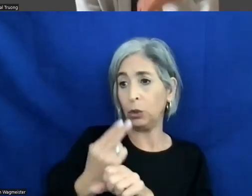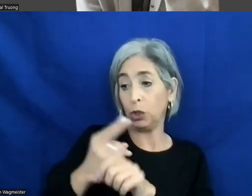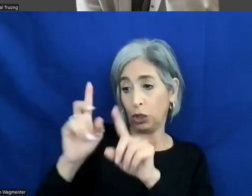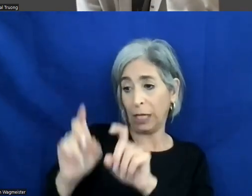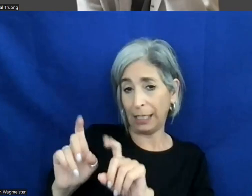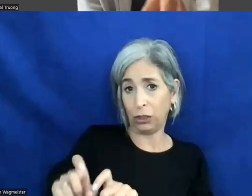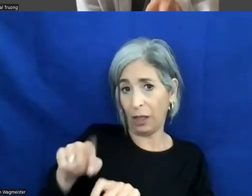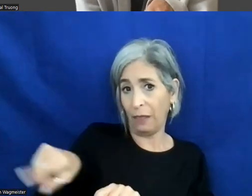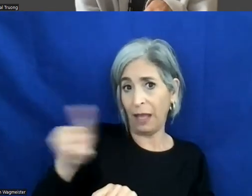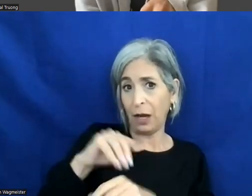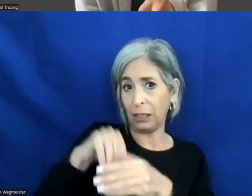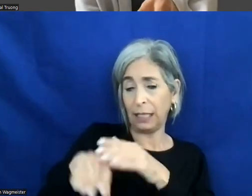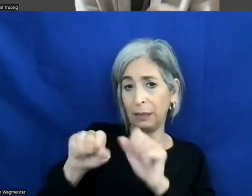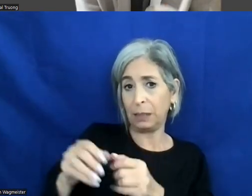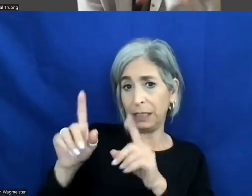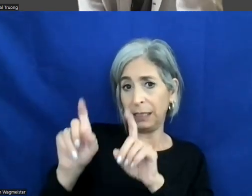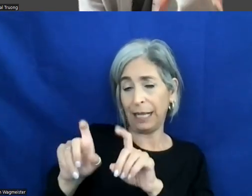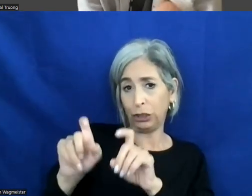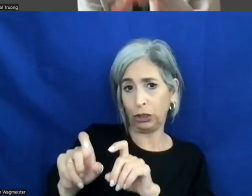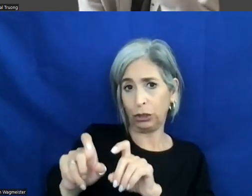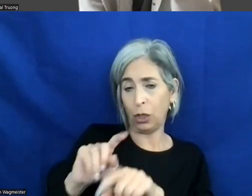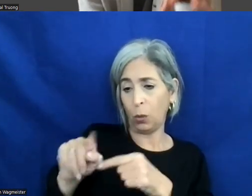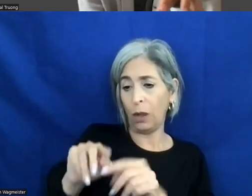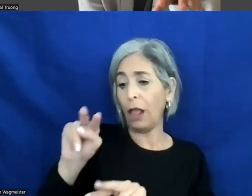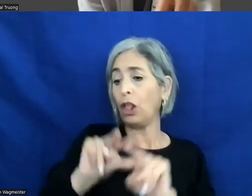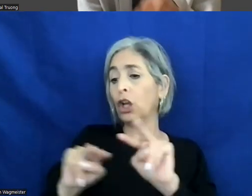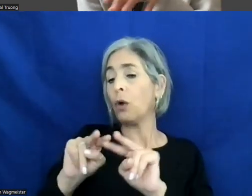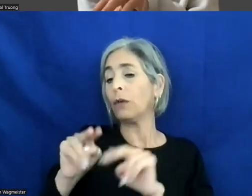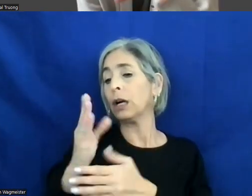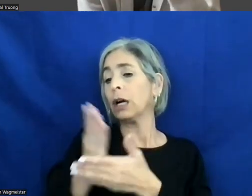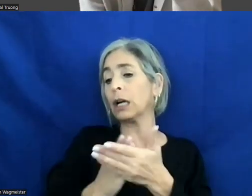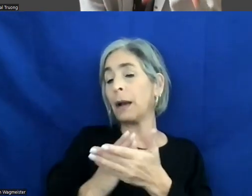they are accessibility testers, and when they look over our components they provide us with